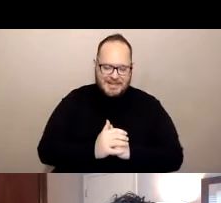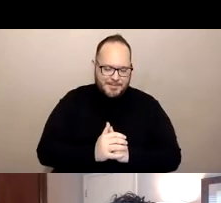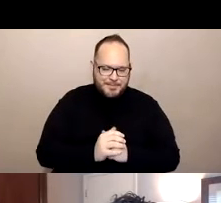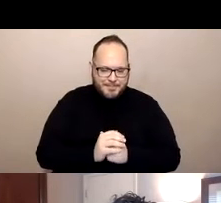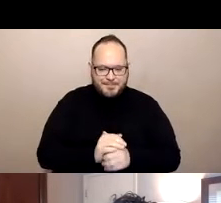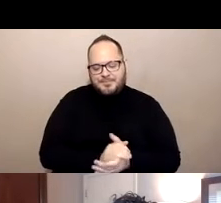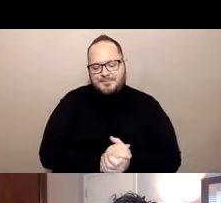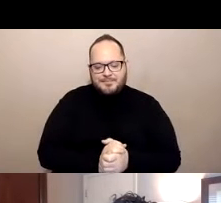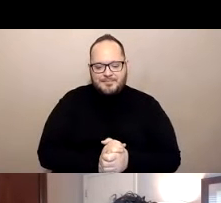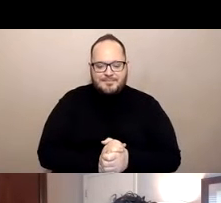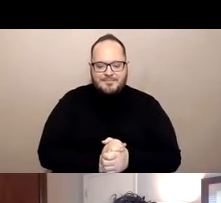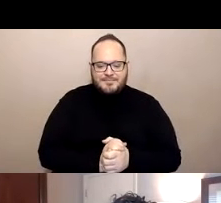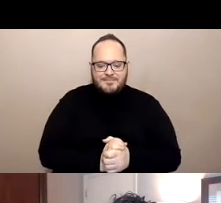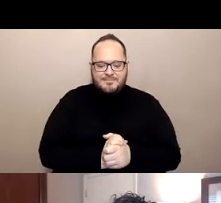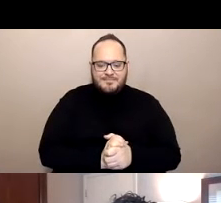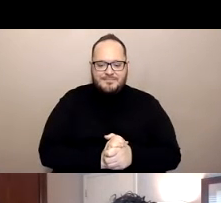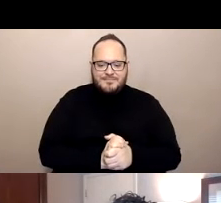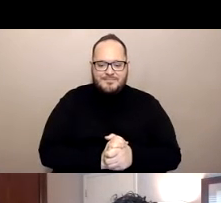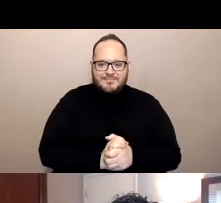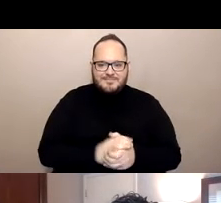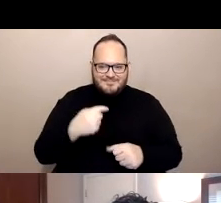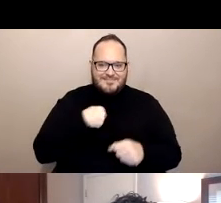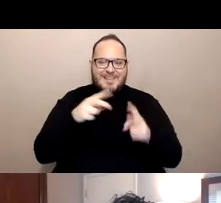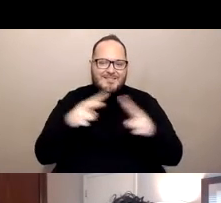Very exciting.